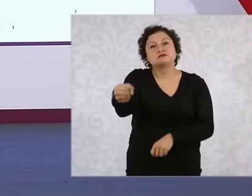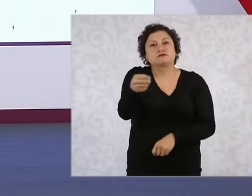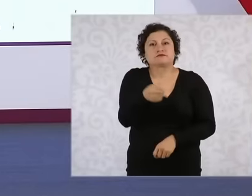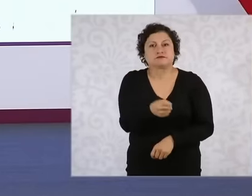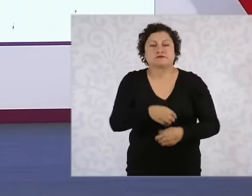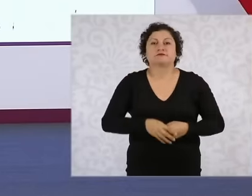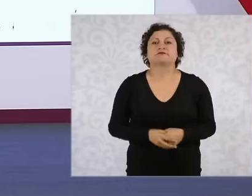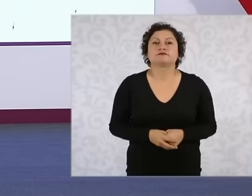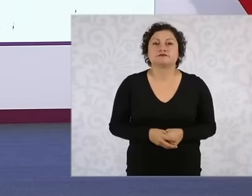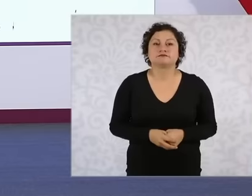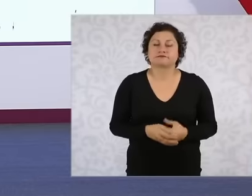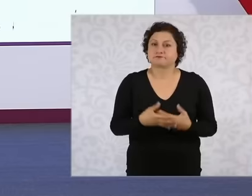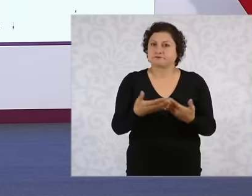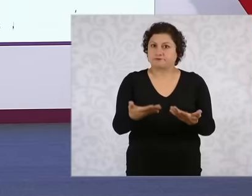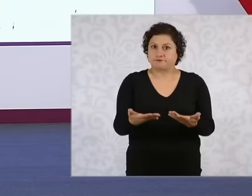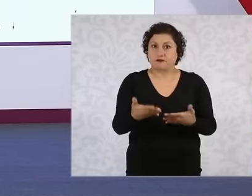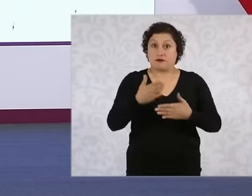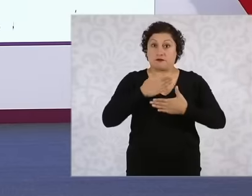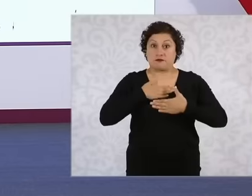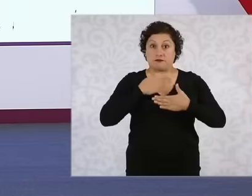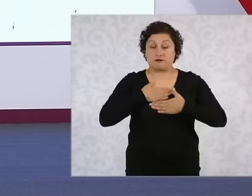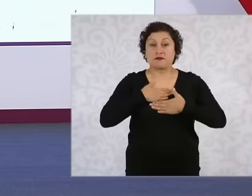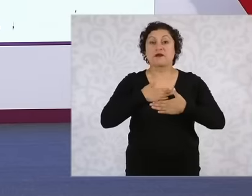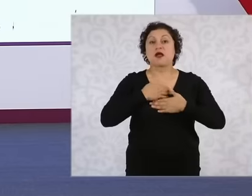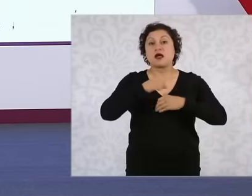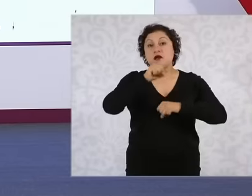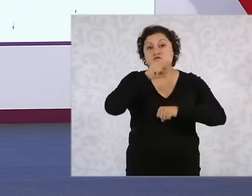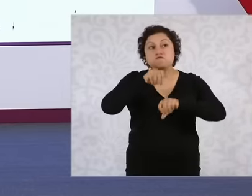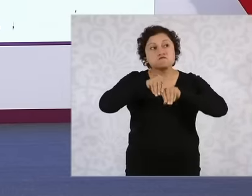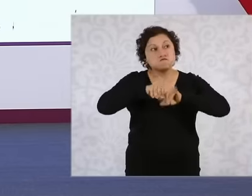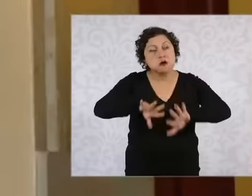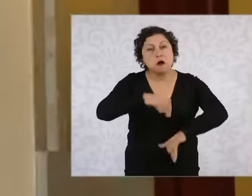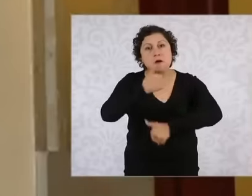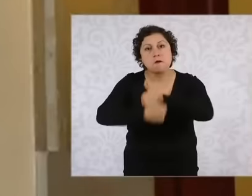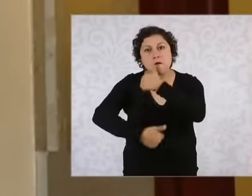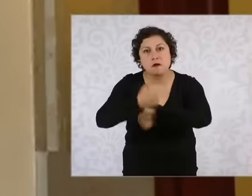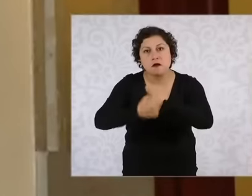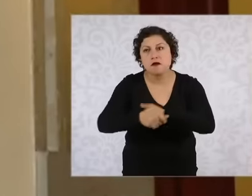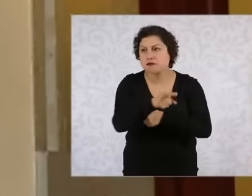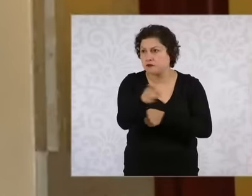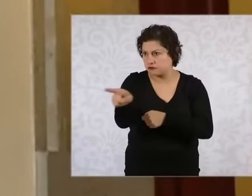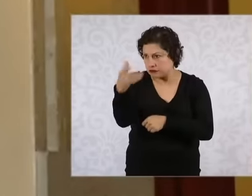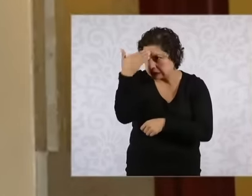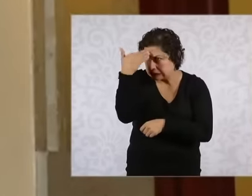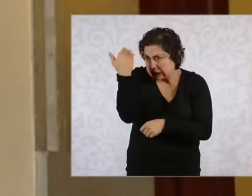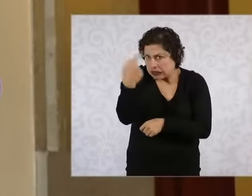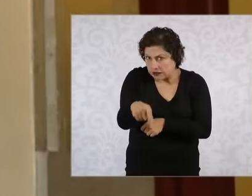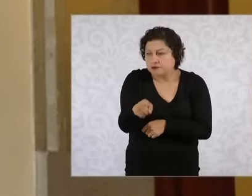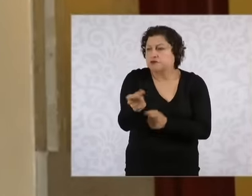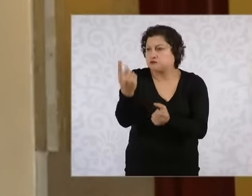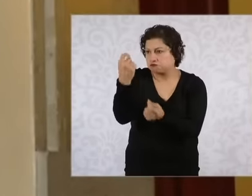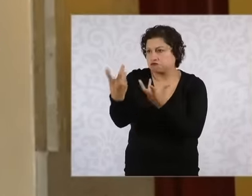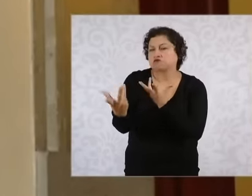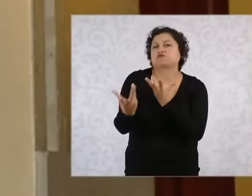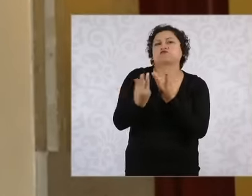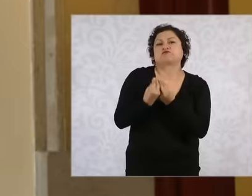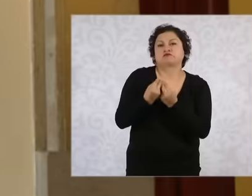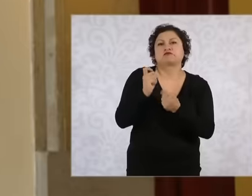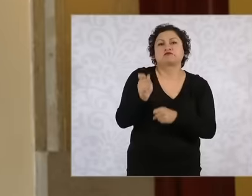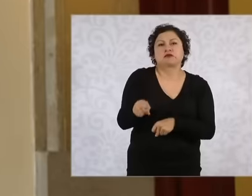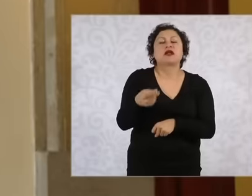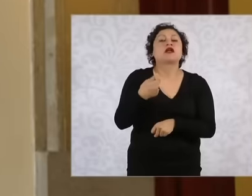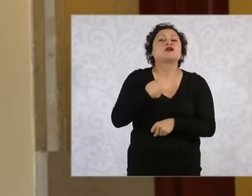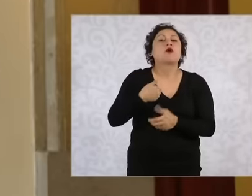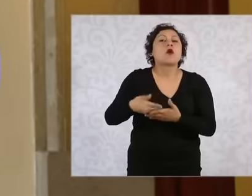accompanied me, some of whom are here, know that in the Public Square I always explained what we called